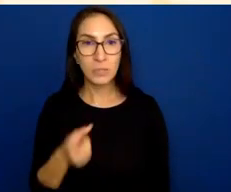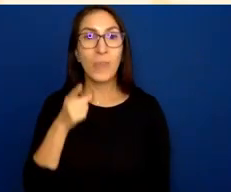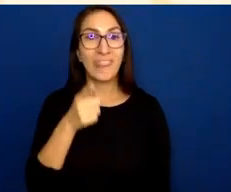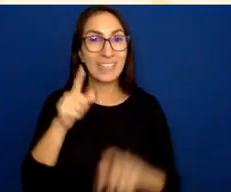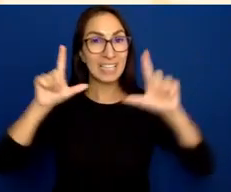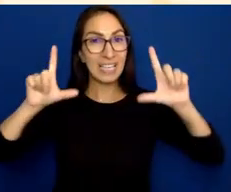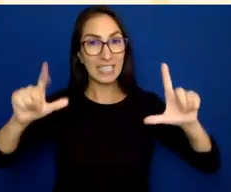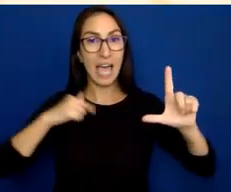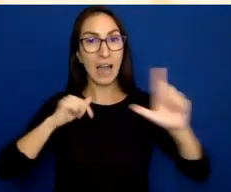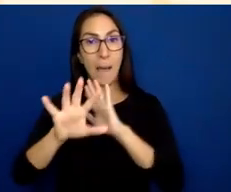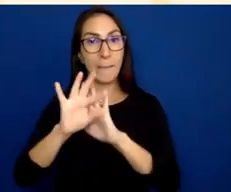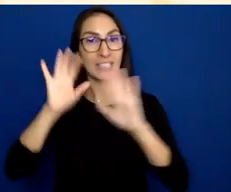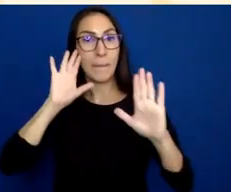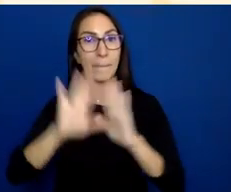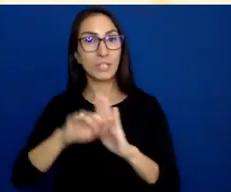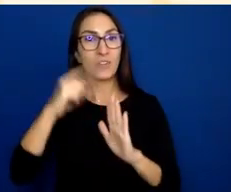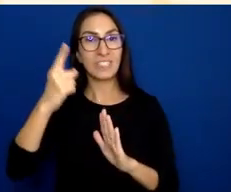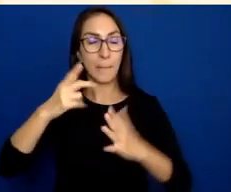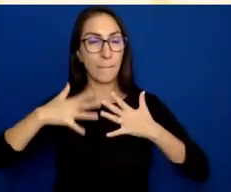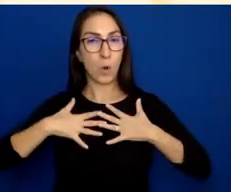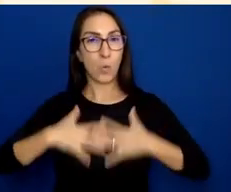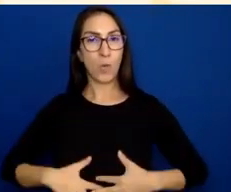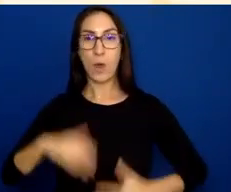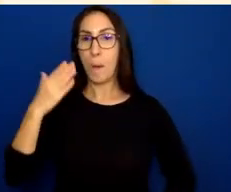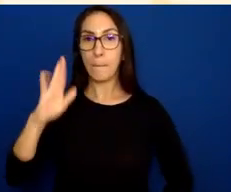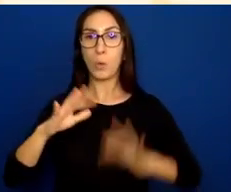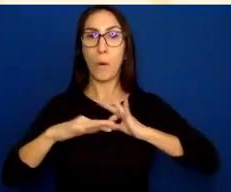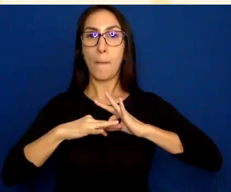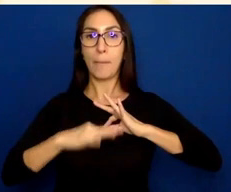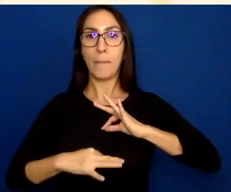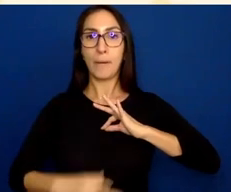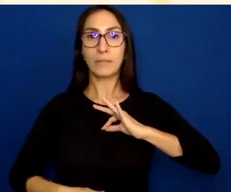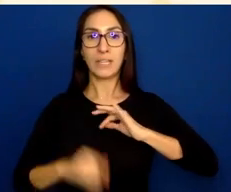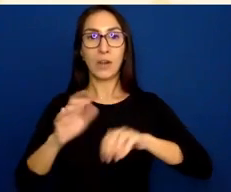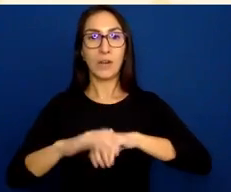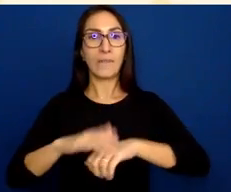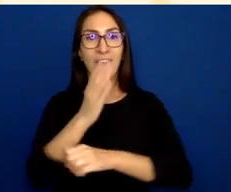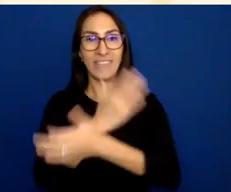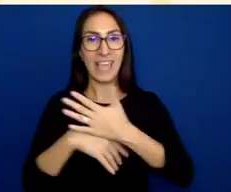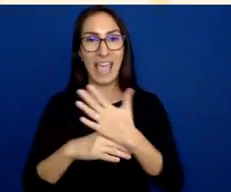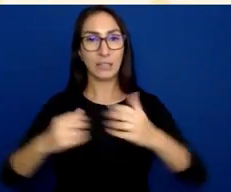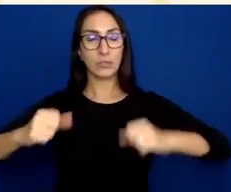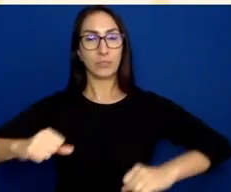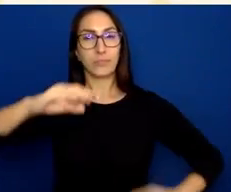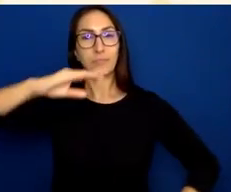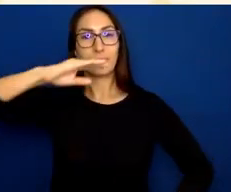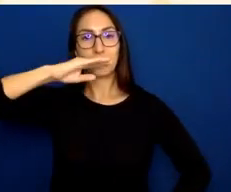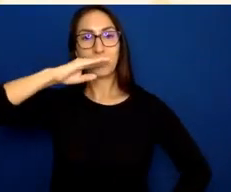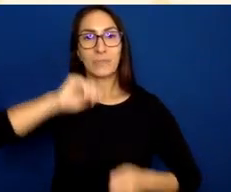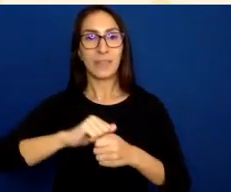of someone wearing a blue button-down shirt. They've got a paintbrush in one hand, a pen in another,